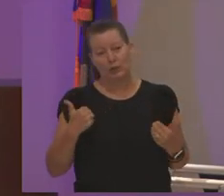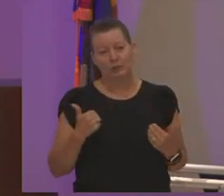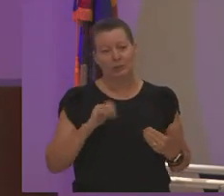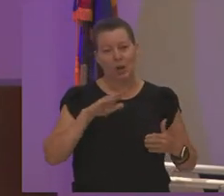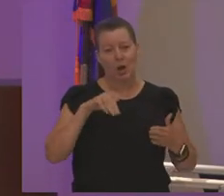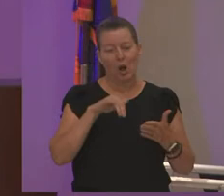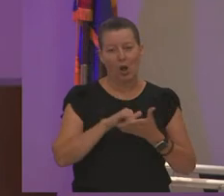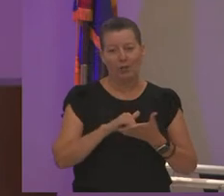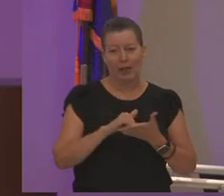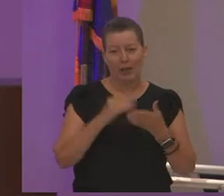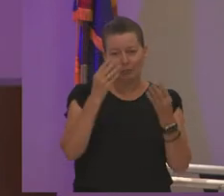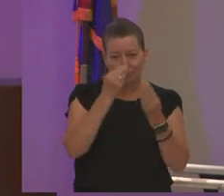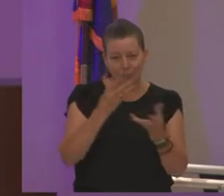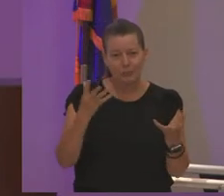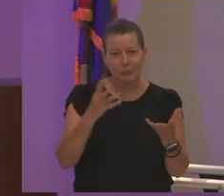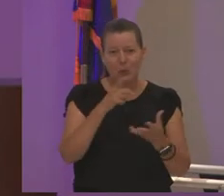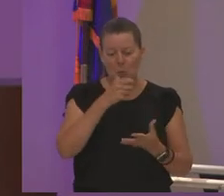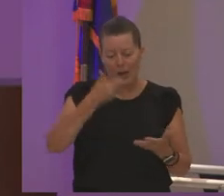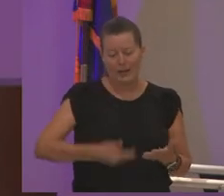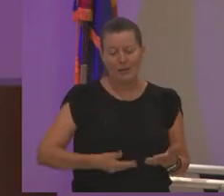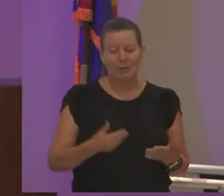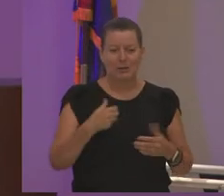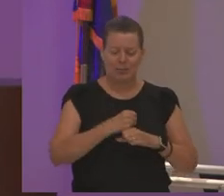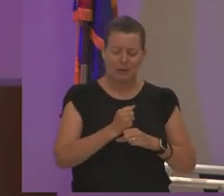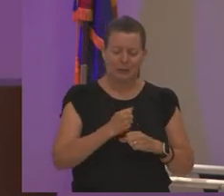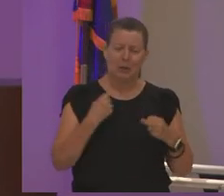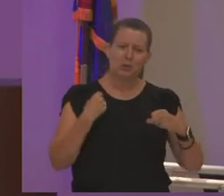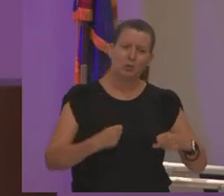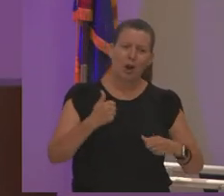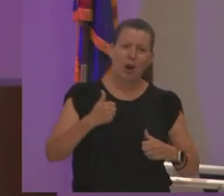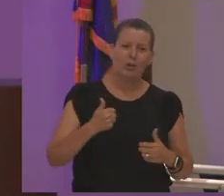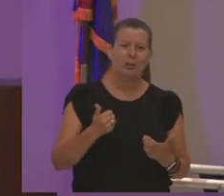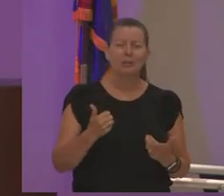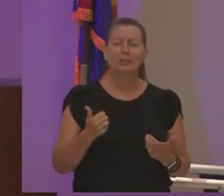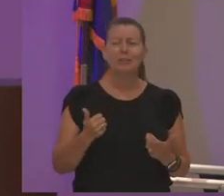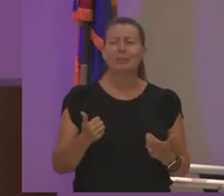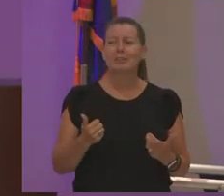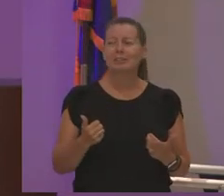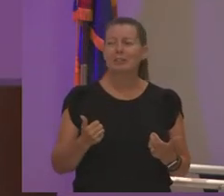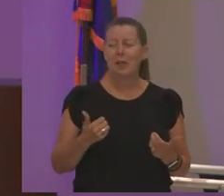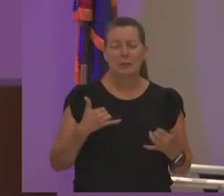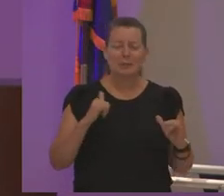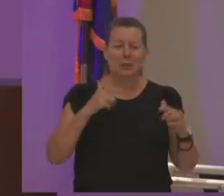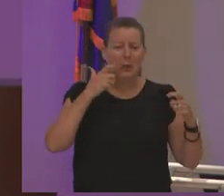who i am it makes me stronger it makes me it makes me not i'm still a crybaby but it makes me